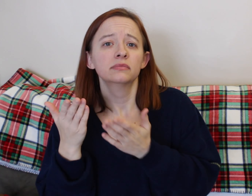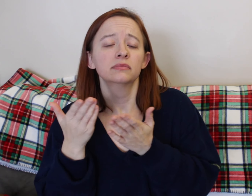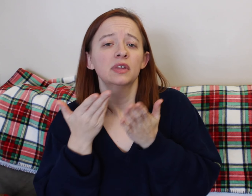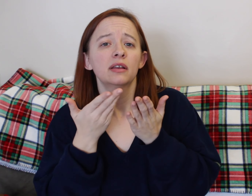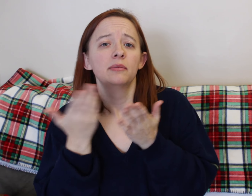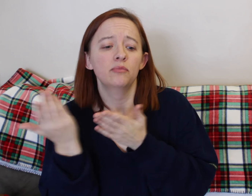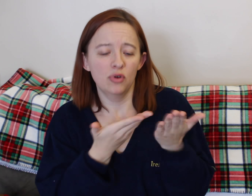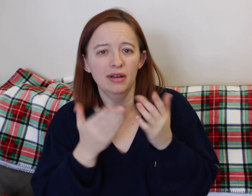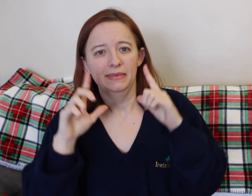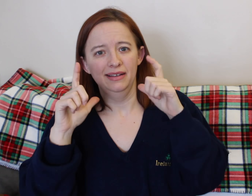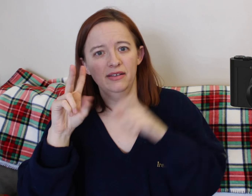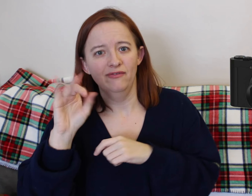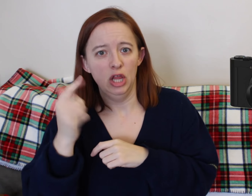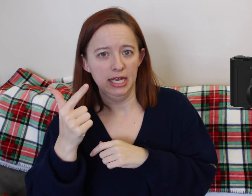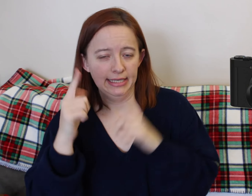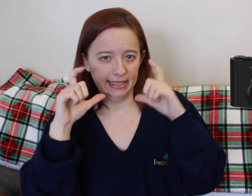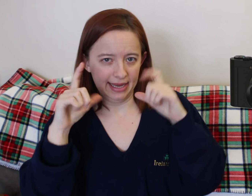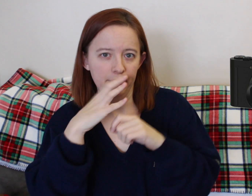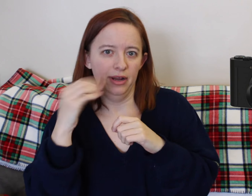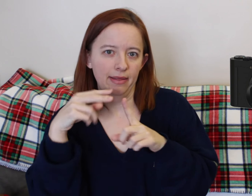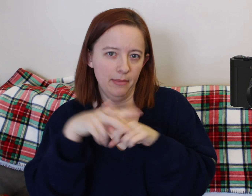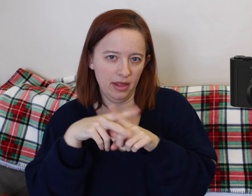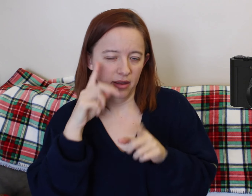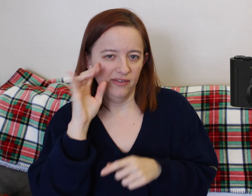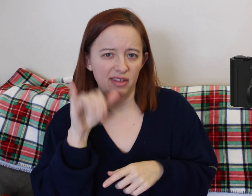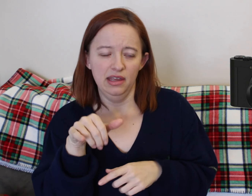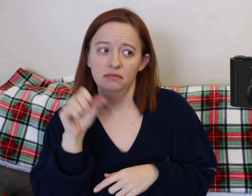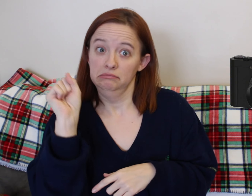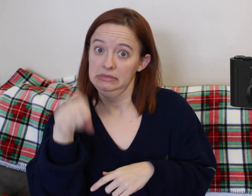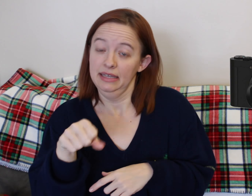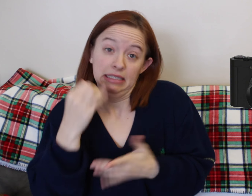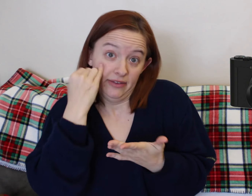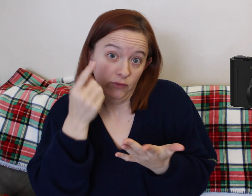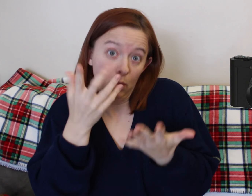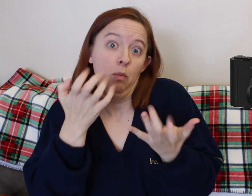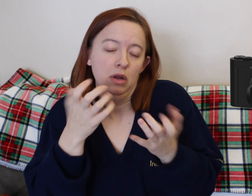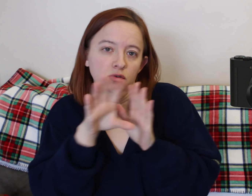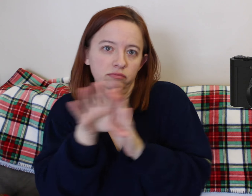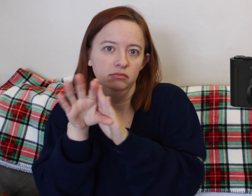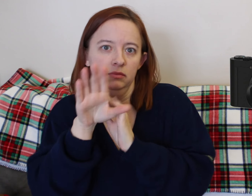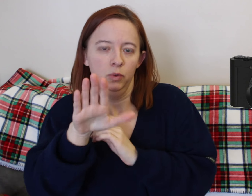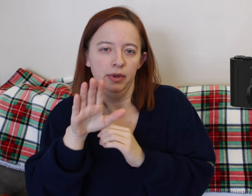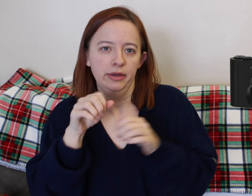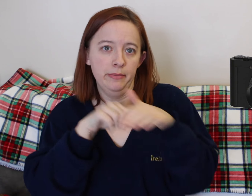Cause you might want something, like a different snack, or you run out, or I don't know, if you're craving something specific.